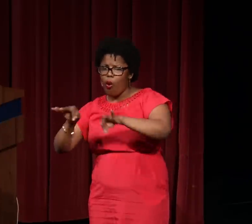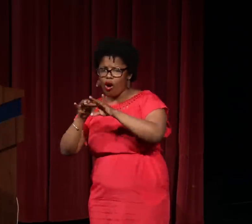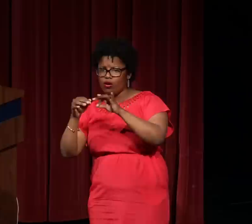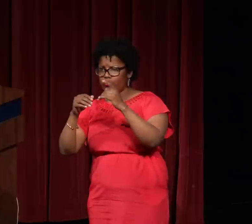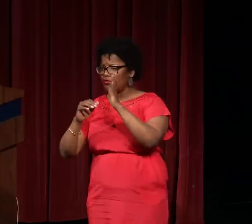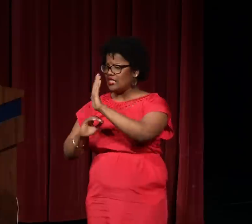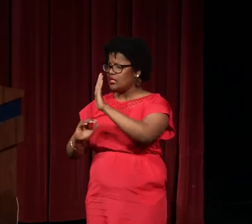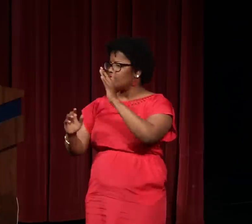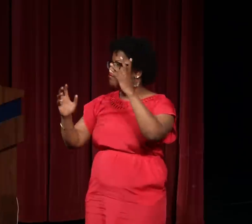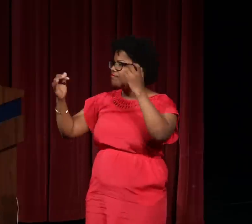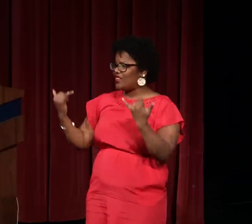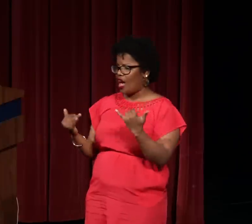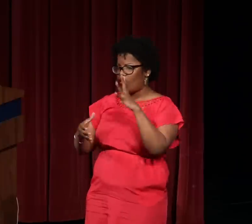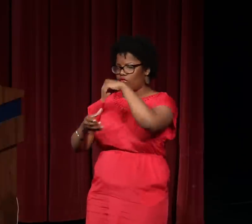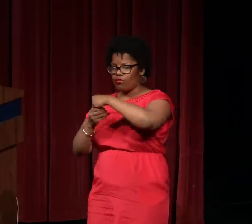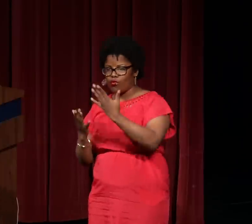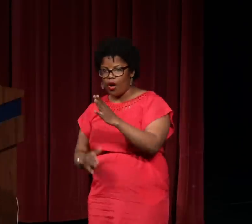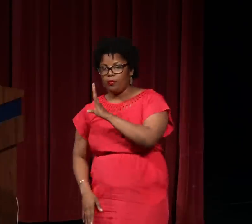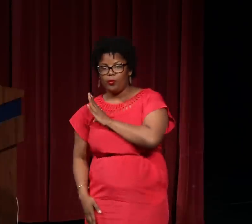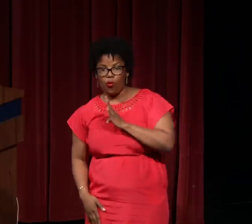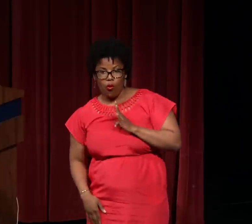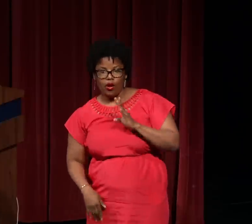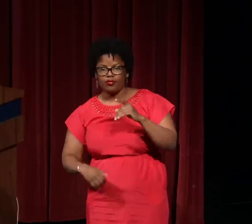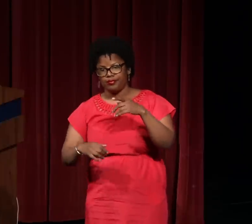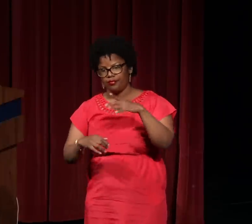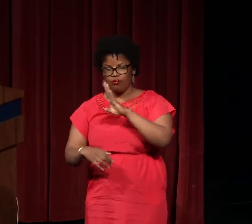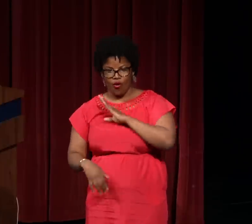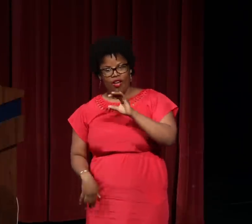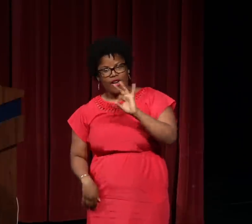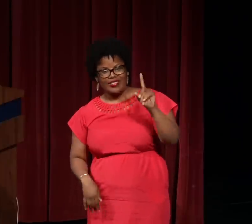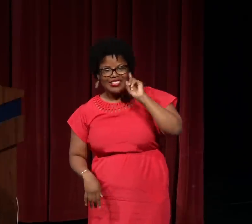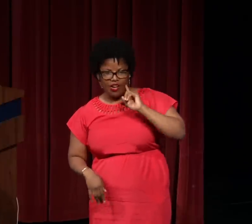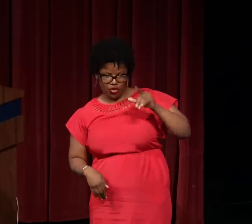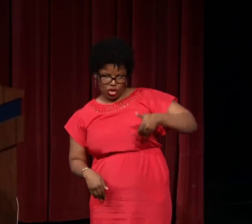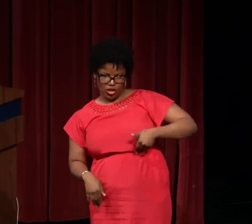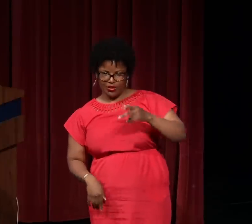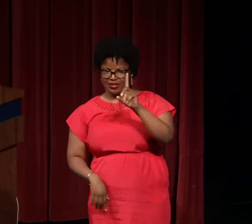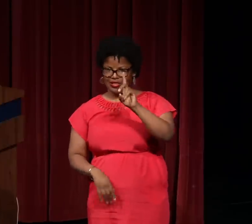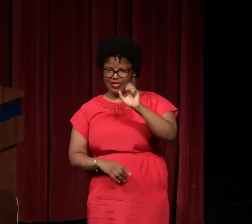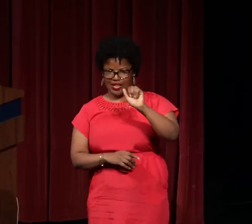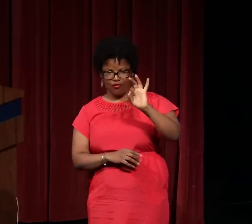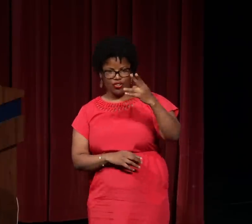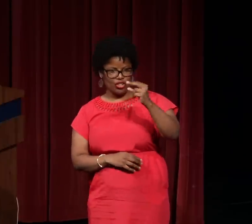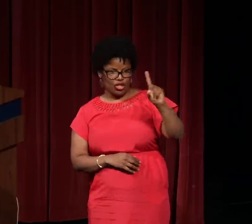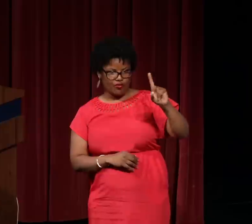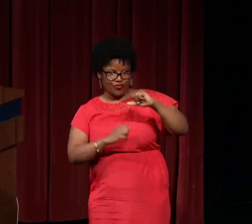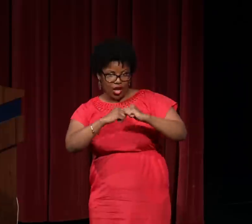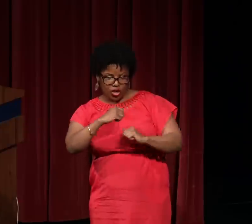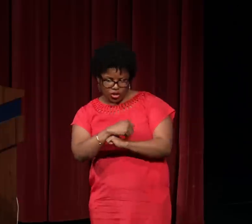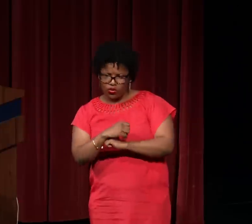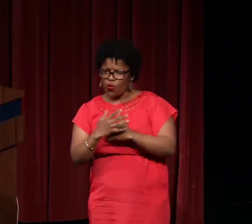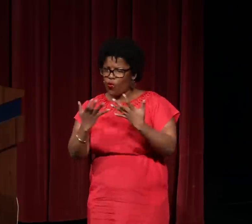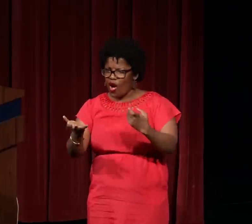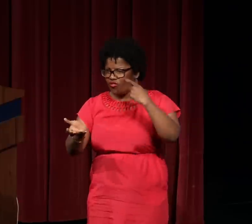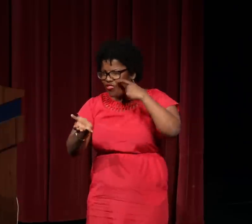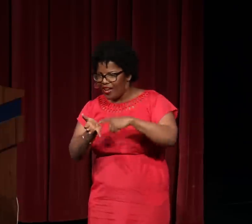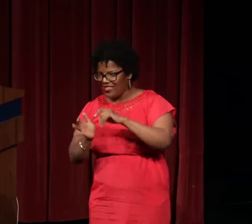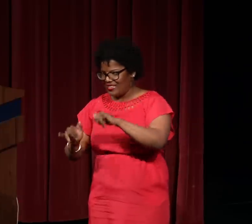Let me also say he is a member of the Deafhood Foundation,